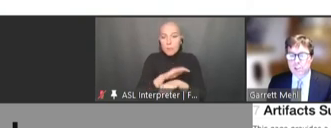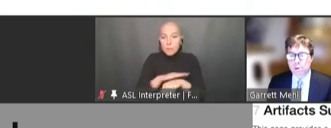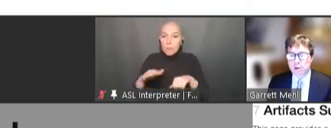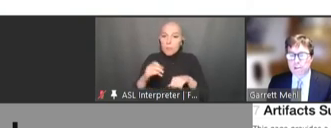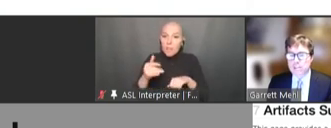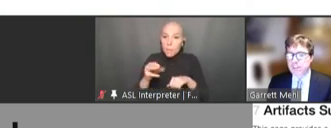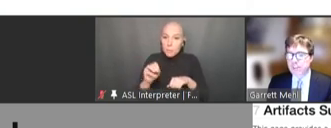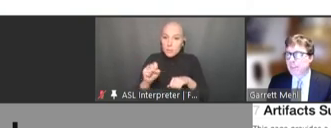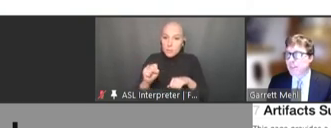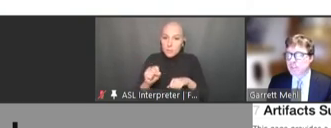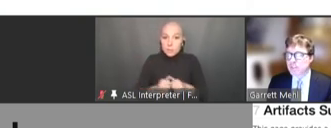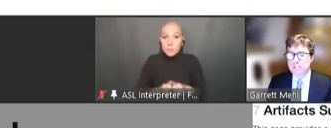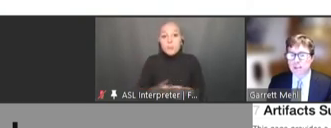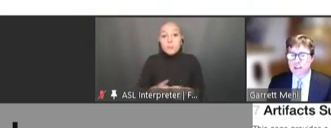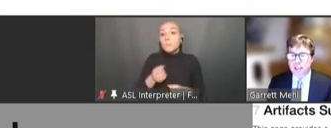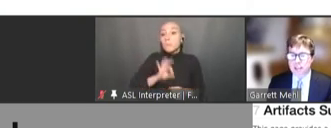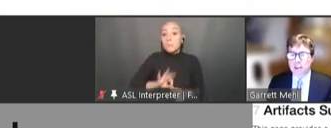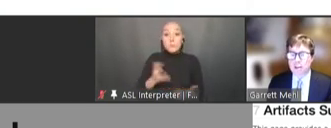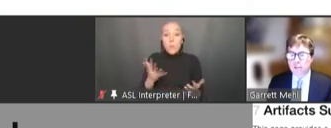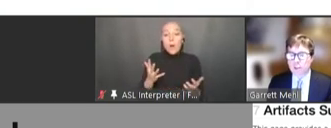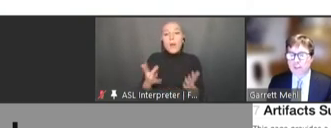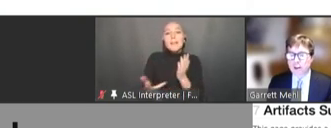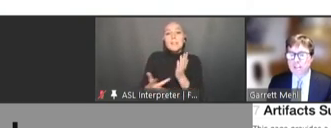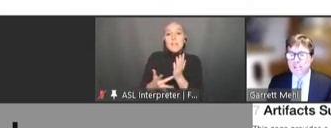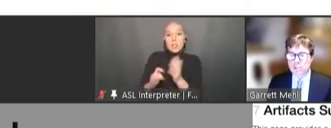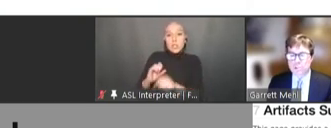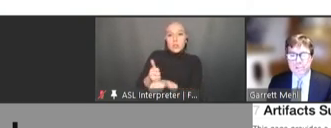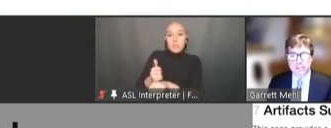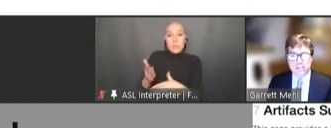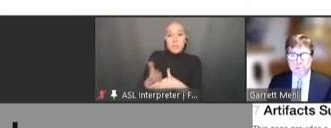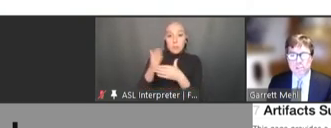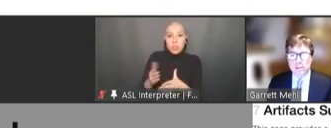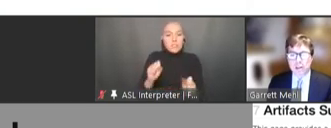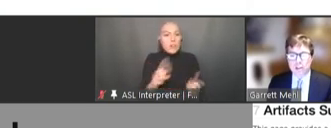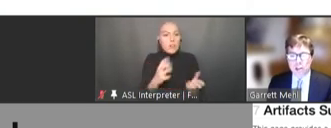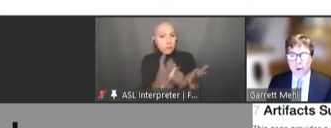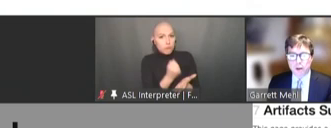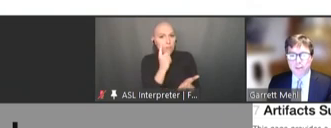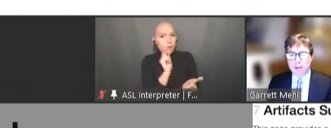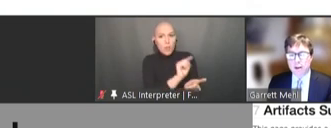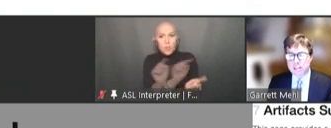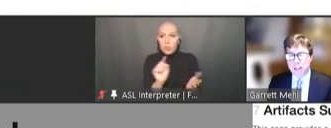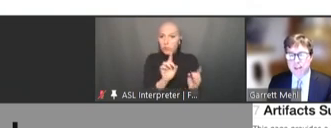partners can then leverage this content for their various digital systems, knowing the content